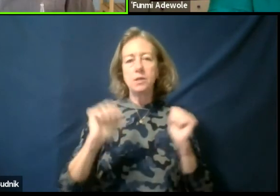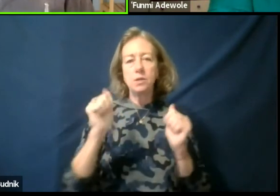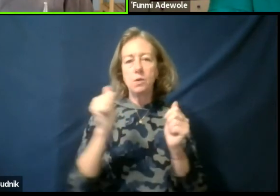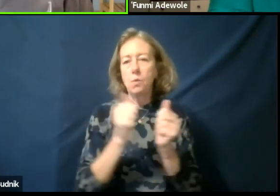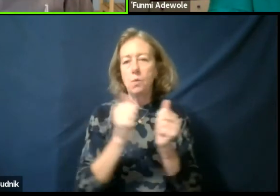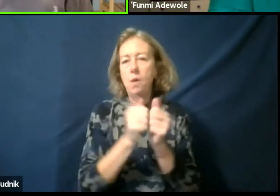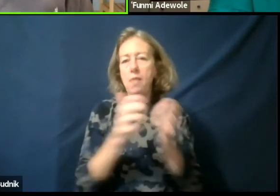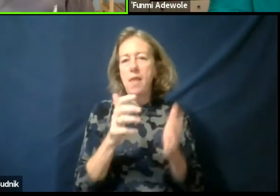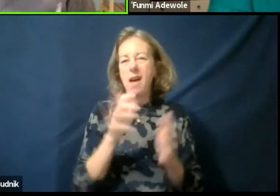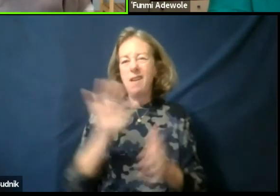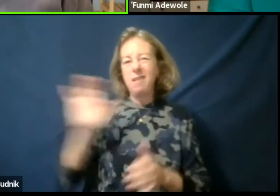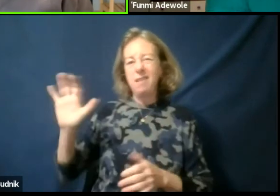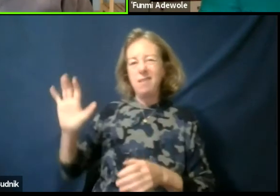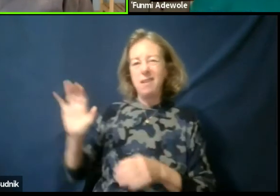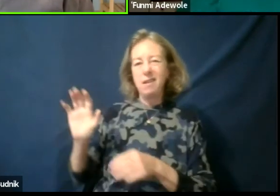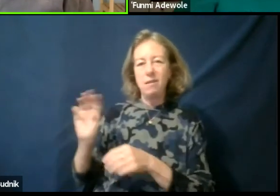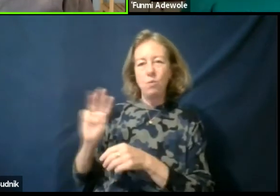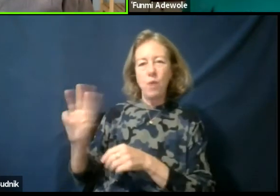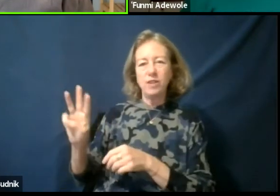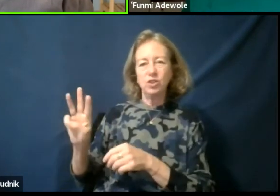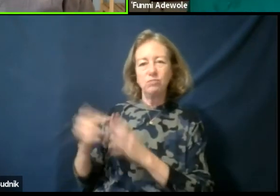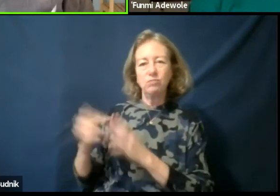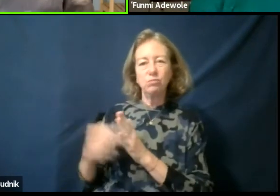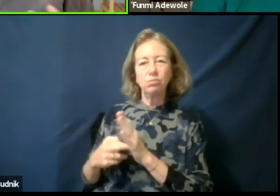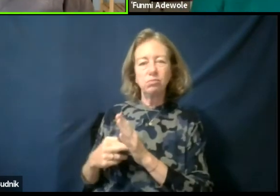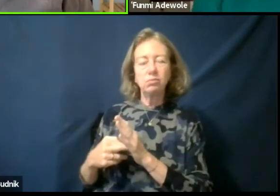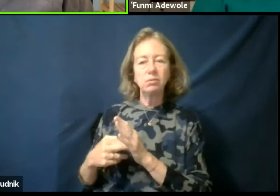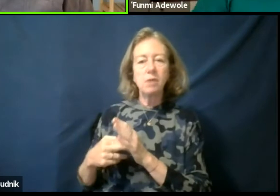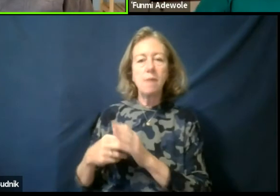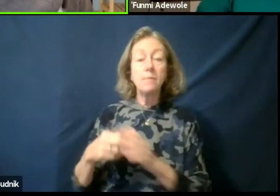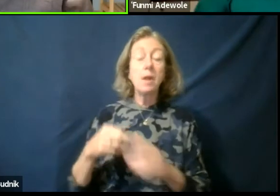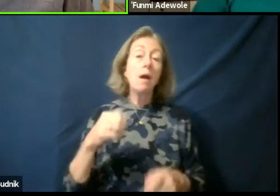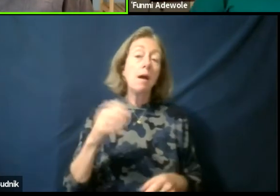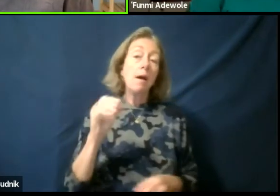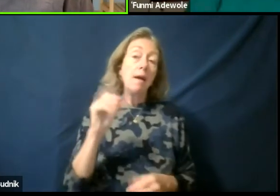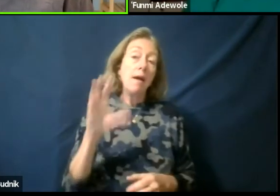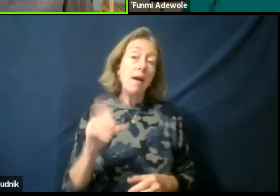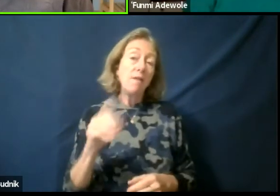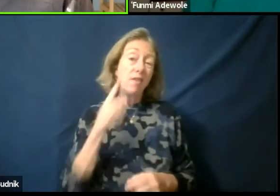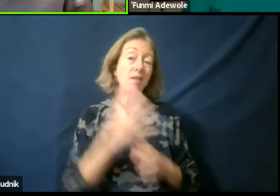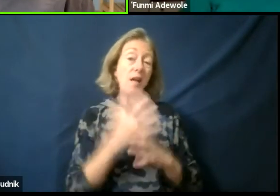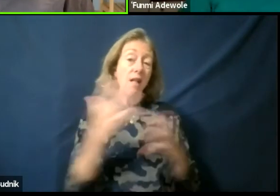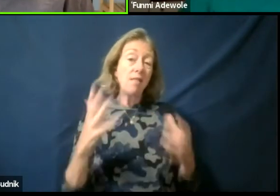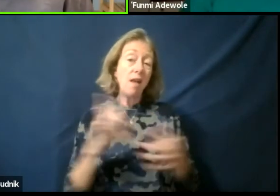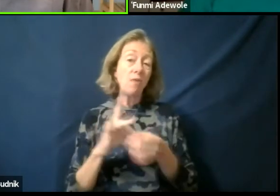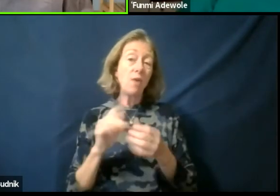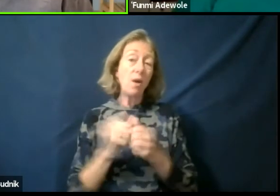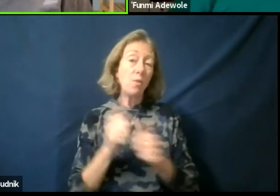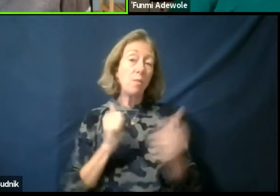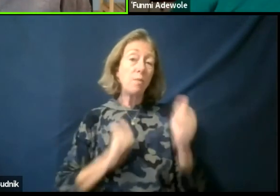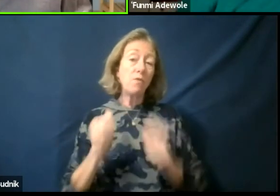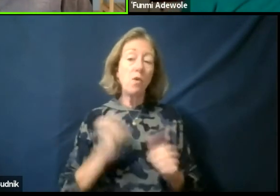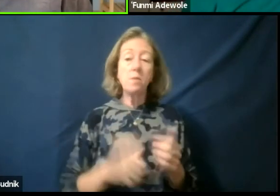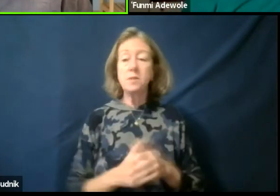And then Africa in this context is that I think there's a lot around performances. Performance traditions like you rightly said,